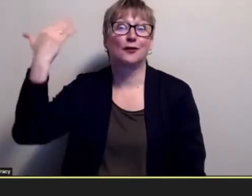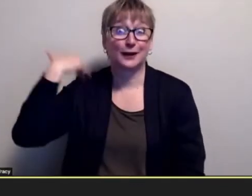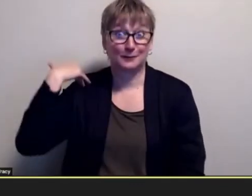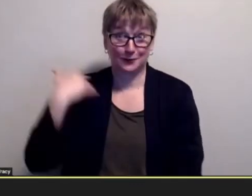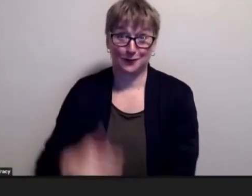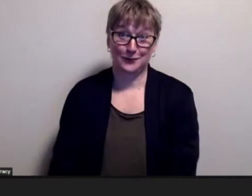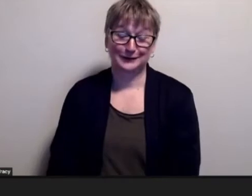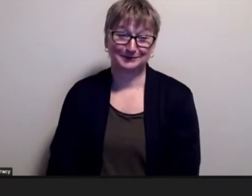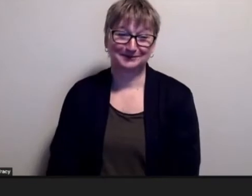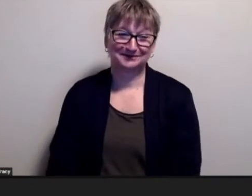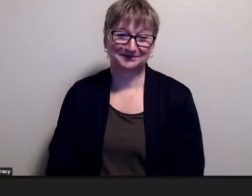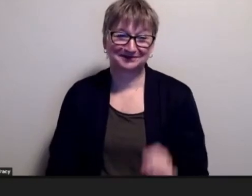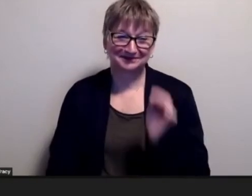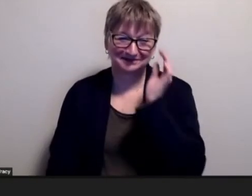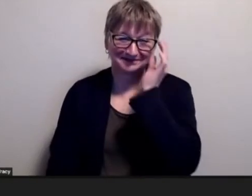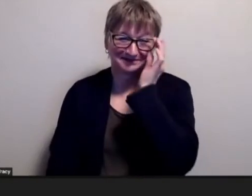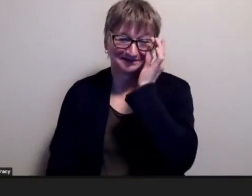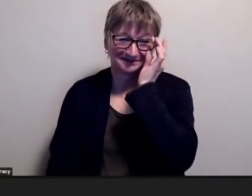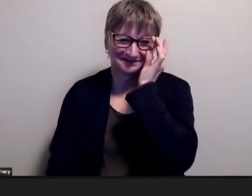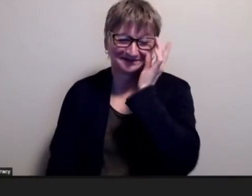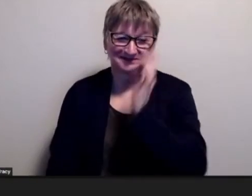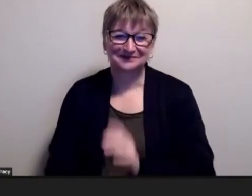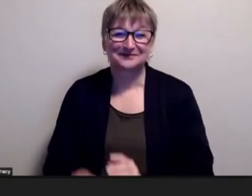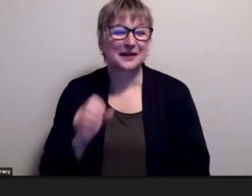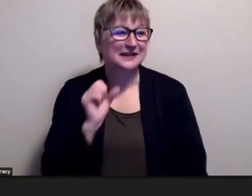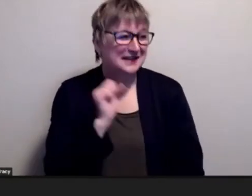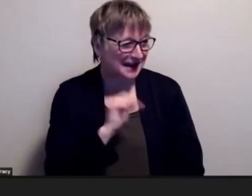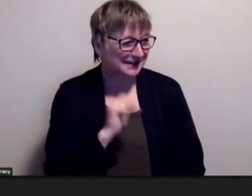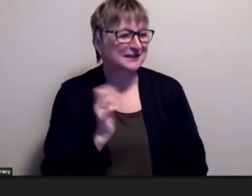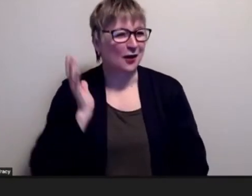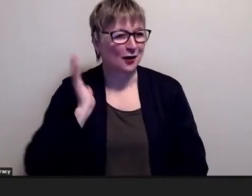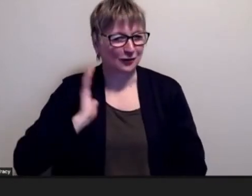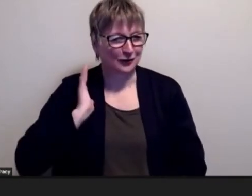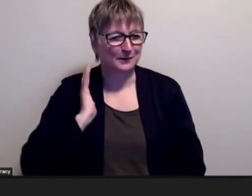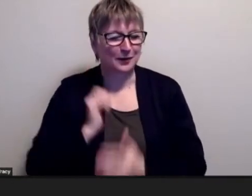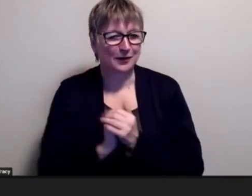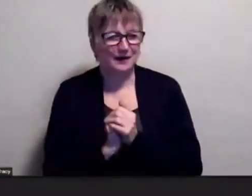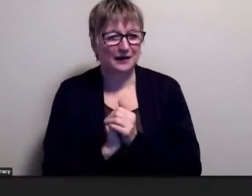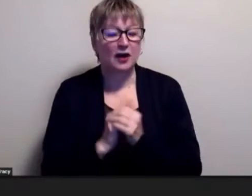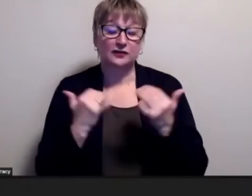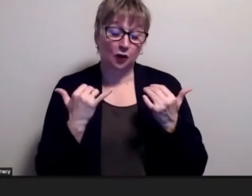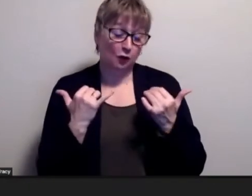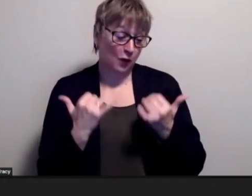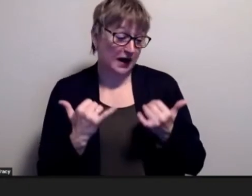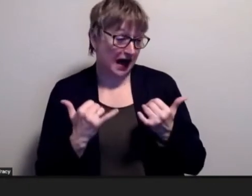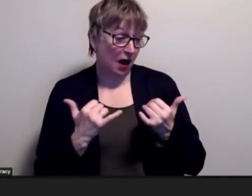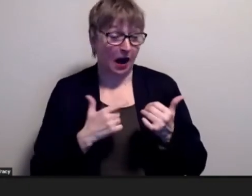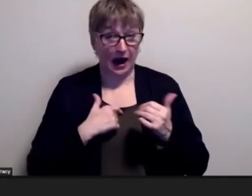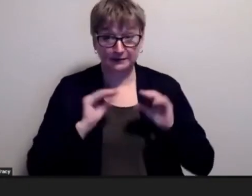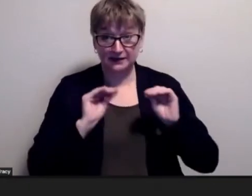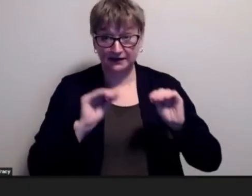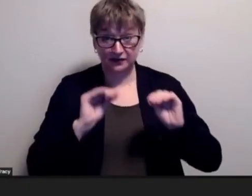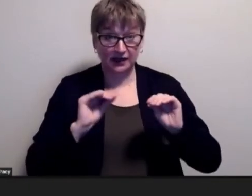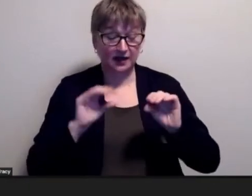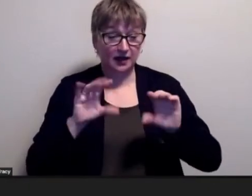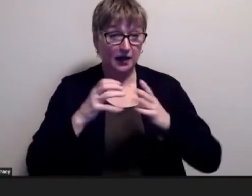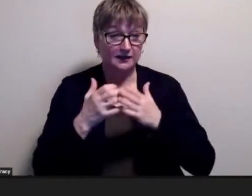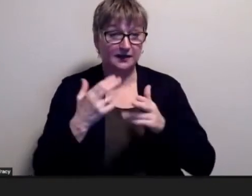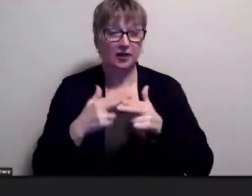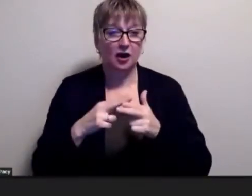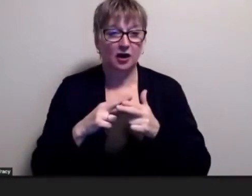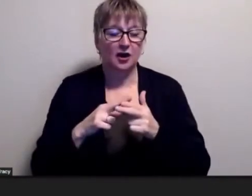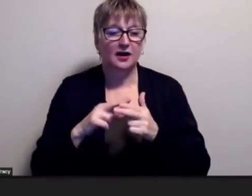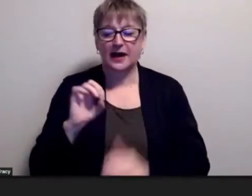oh god a long time ago i'm right now major i'm teaching a class called educational psychology 301